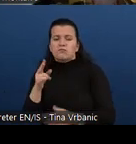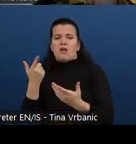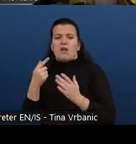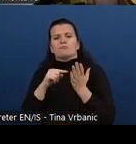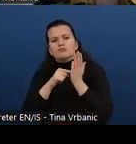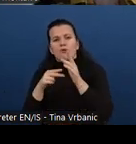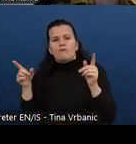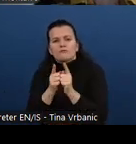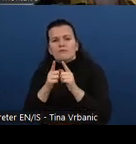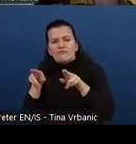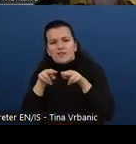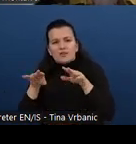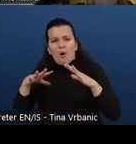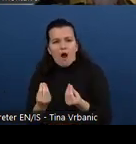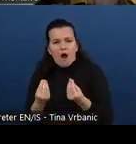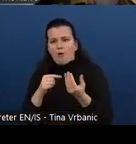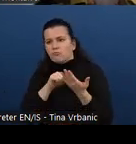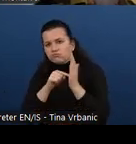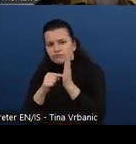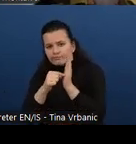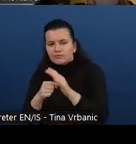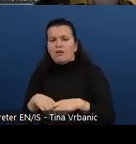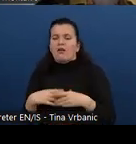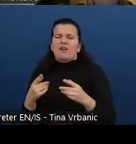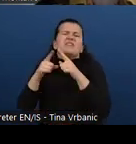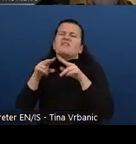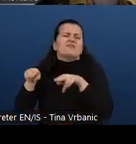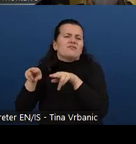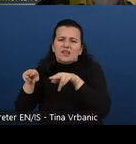We have different introduction to the standards.